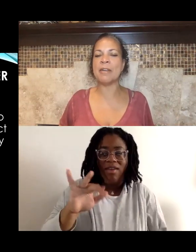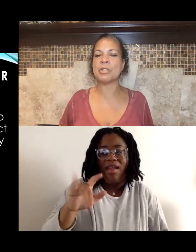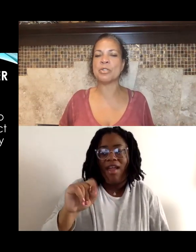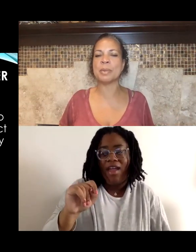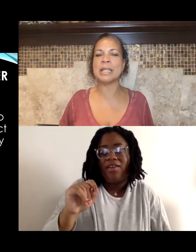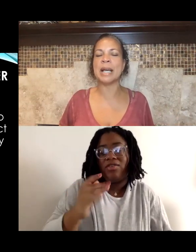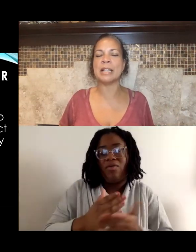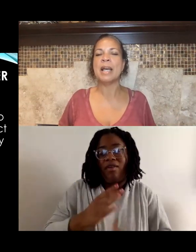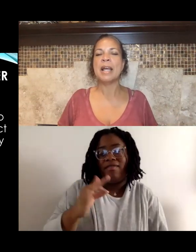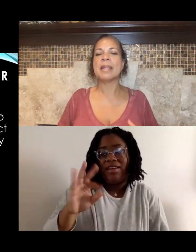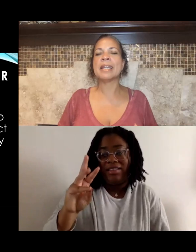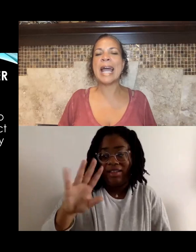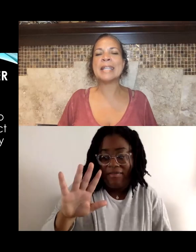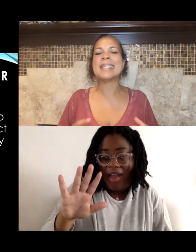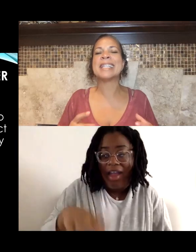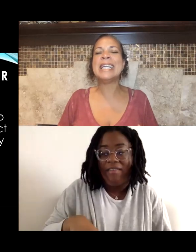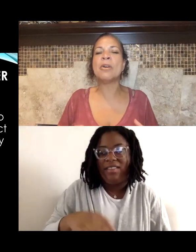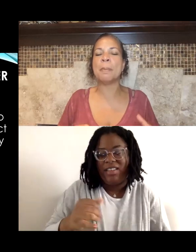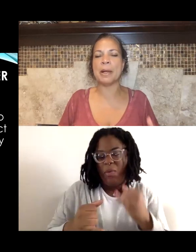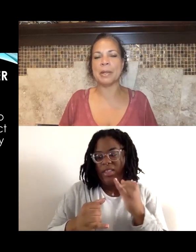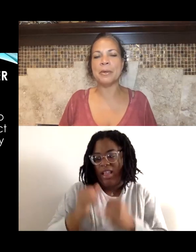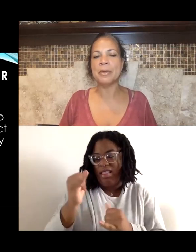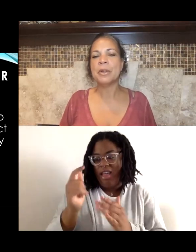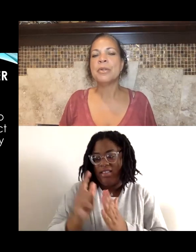which is really kind of the last legal barrier,